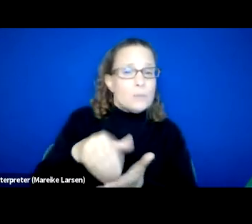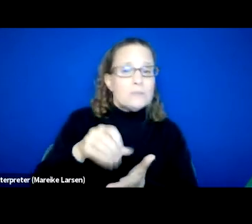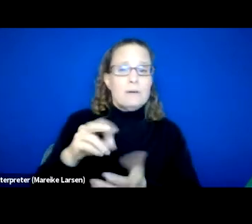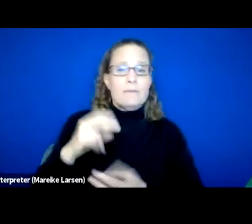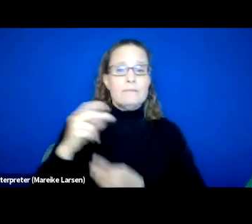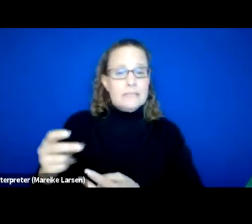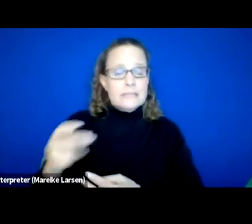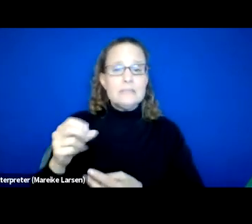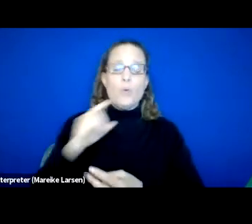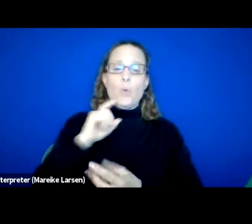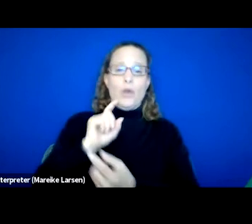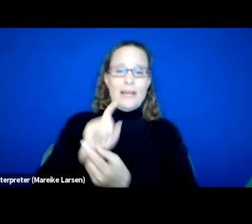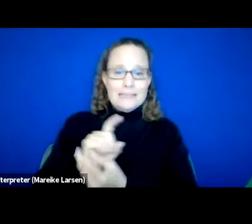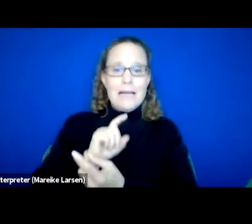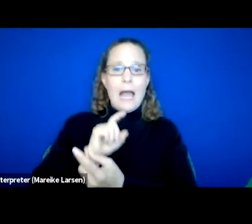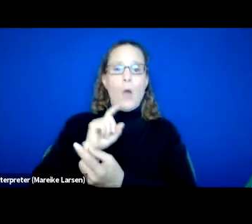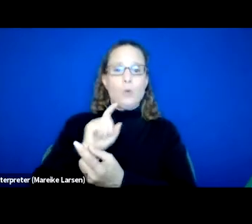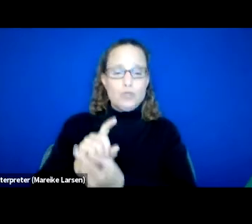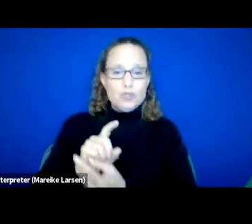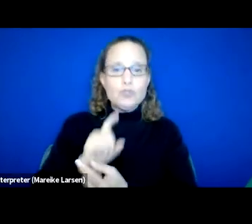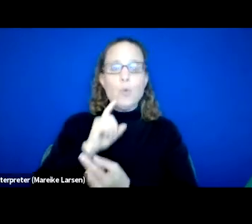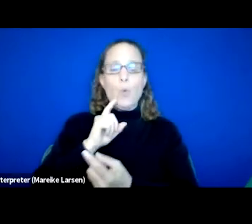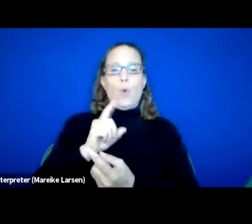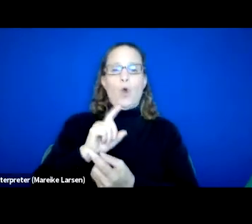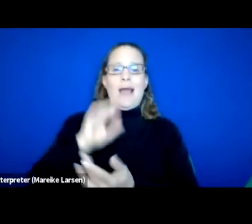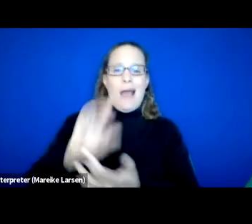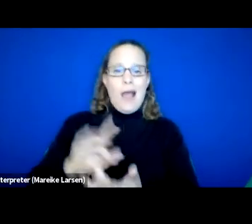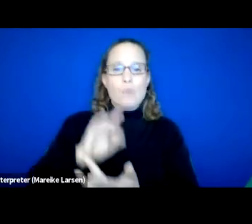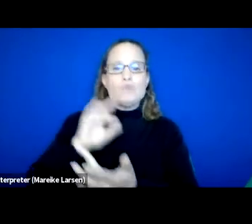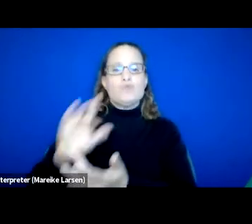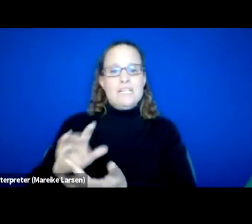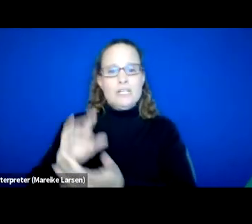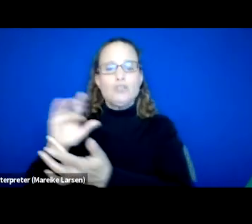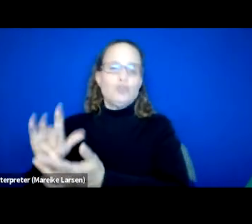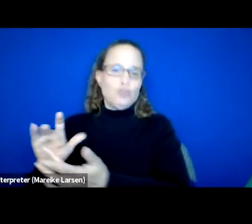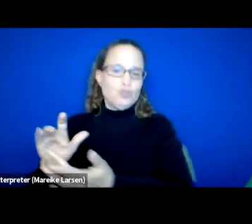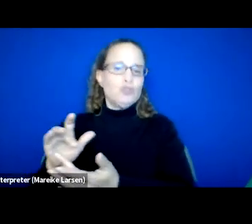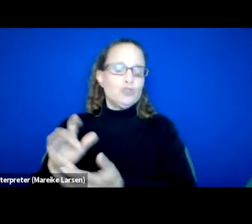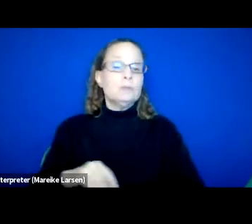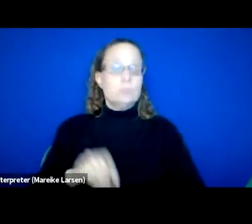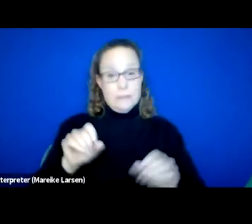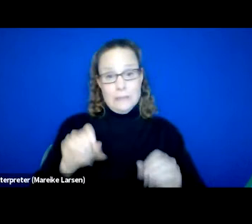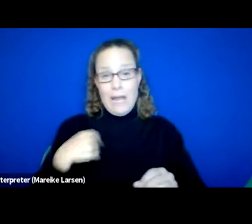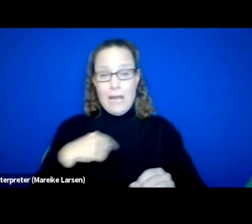or, you know, efforts to outreach someone in the community. Can we look at clinical outcomes?